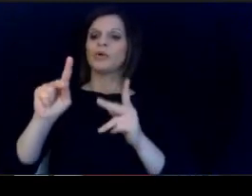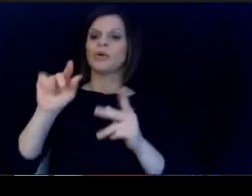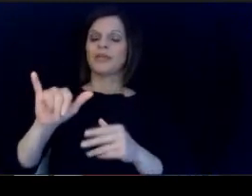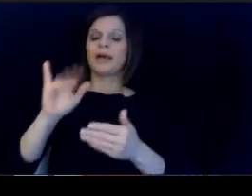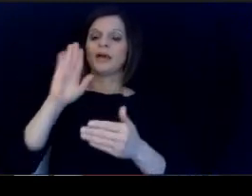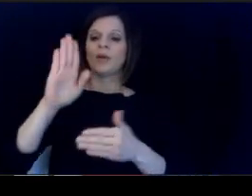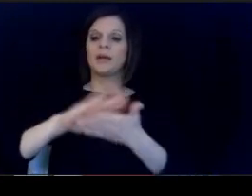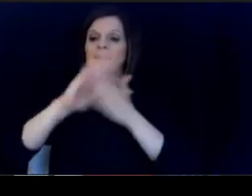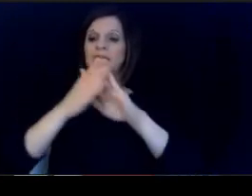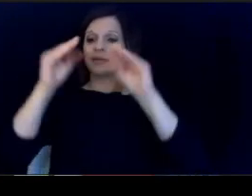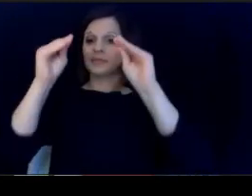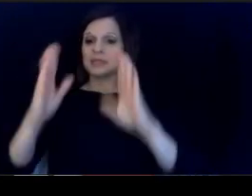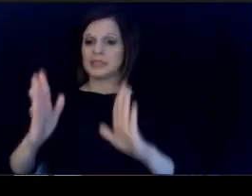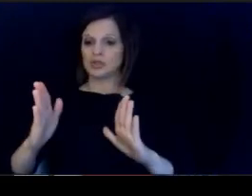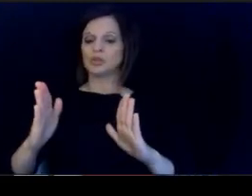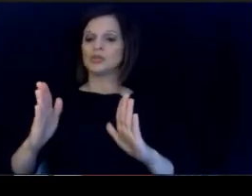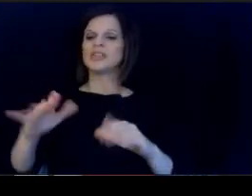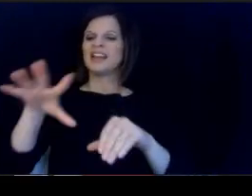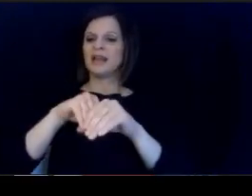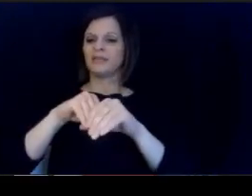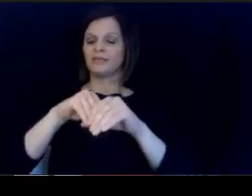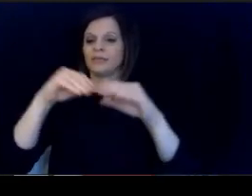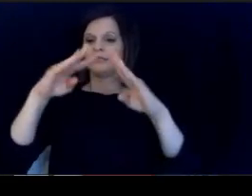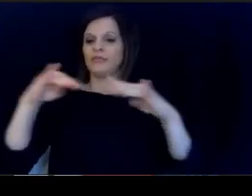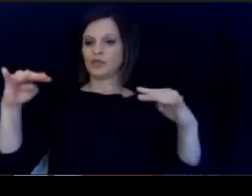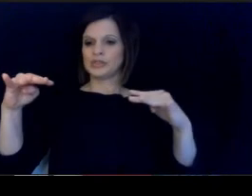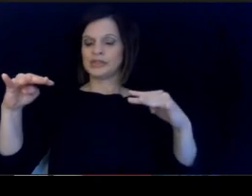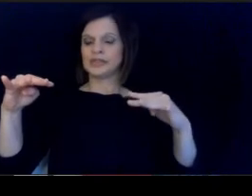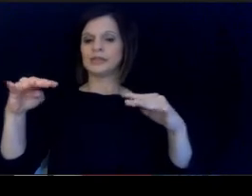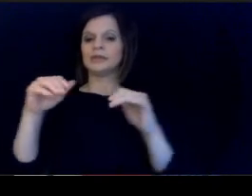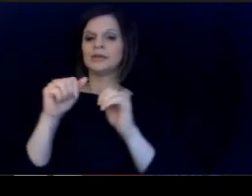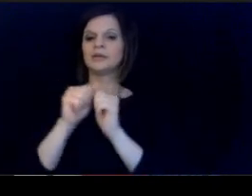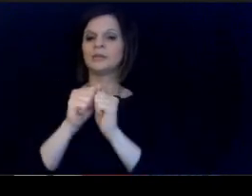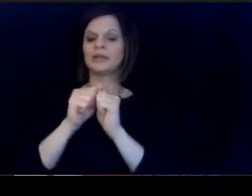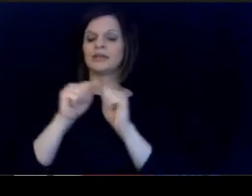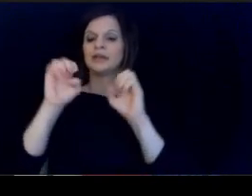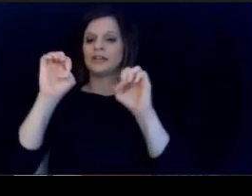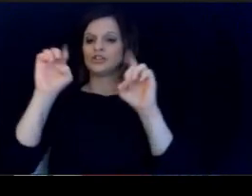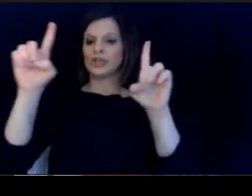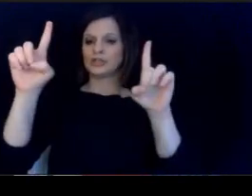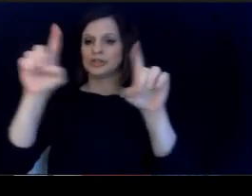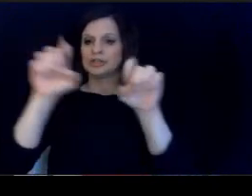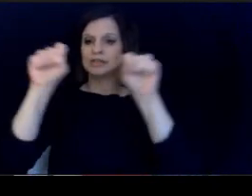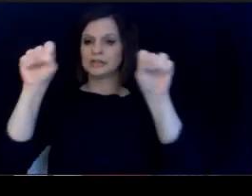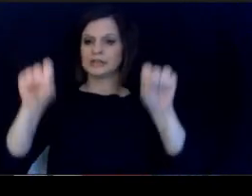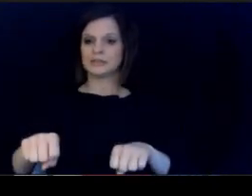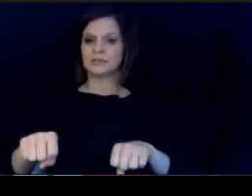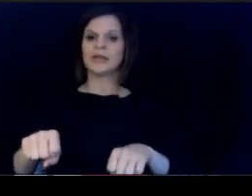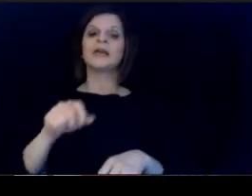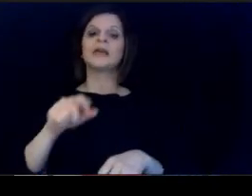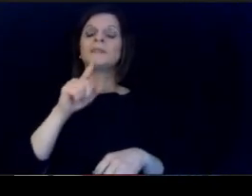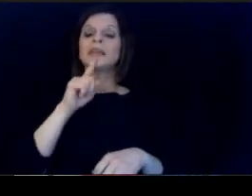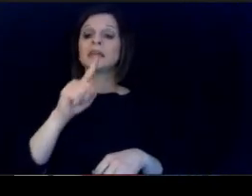workforce? An I'm sure Doctor Robinson is. going to talk about our partnership in her continued work for.